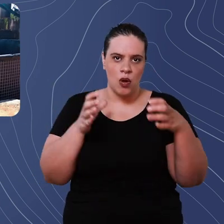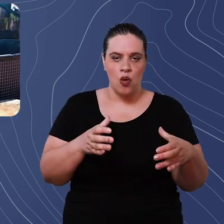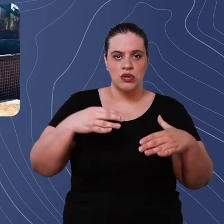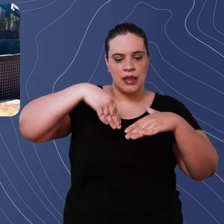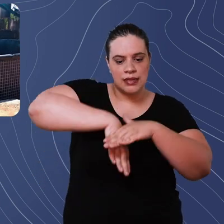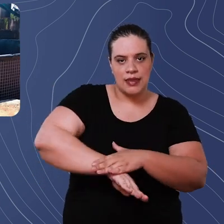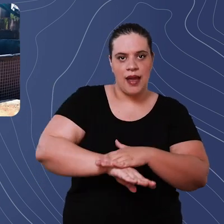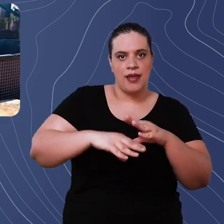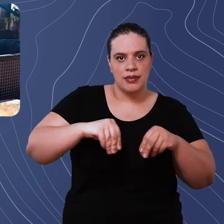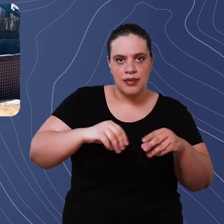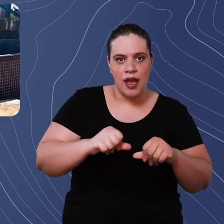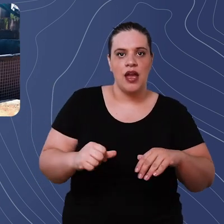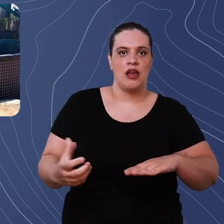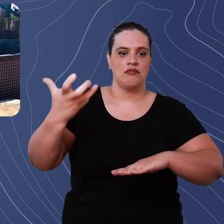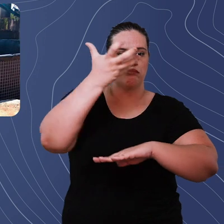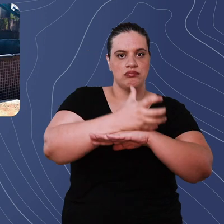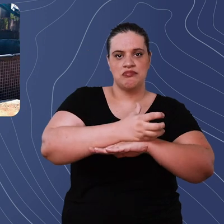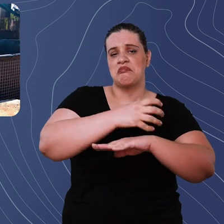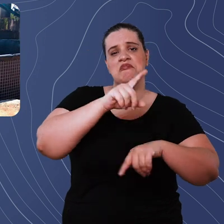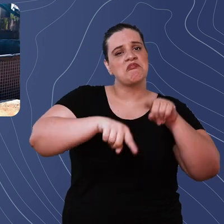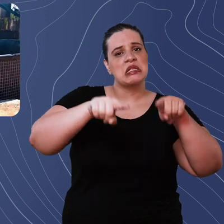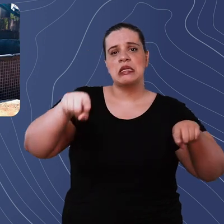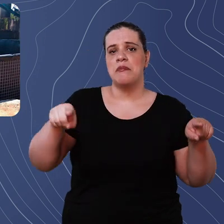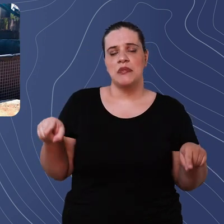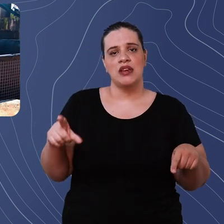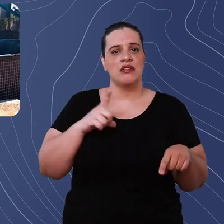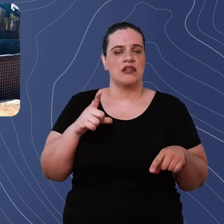they can be positioned above the ground each place will offer a